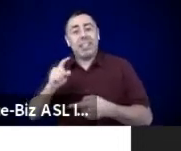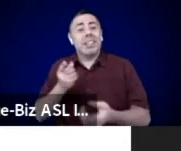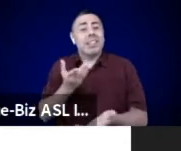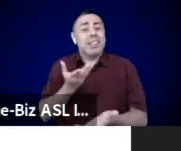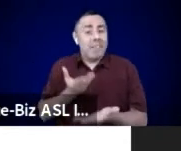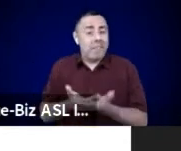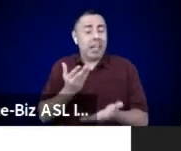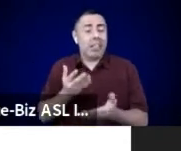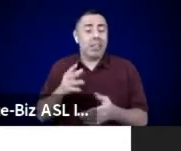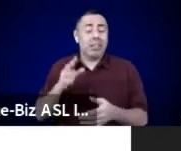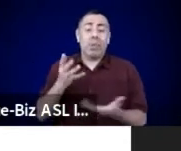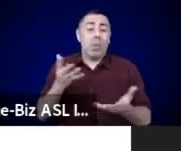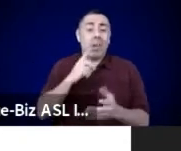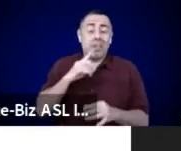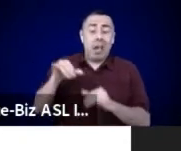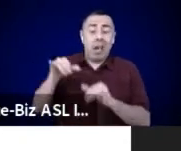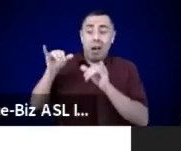Let grief free our bodies.